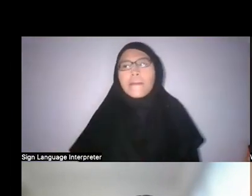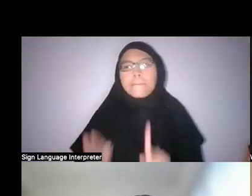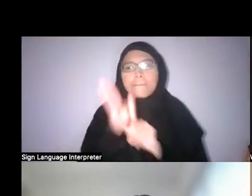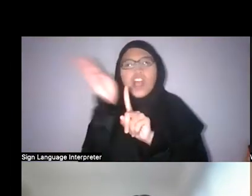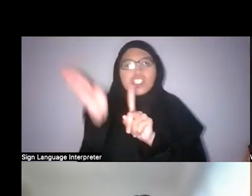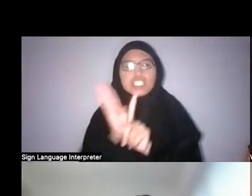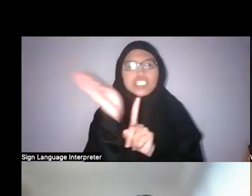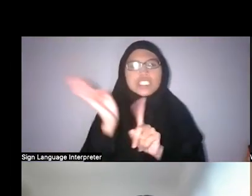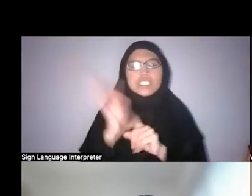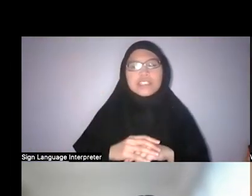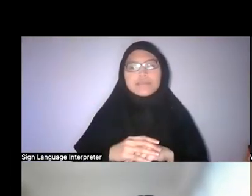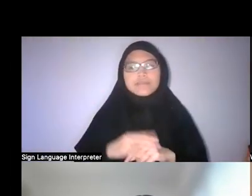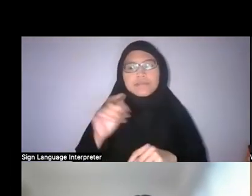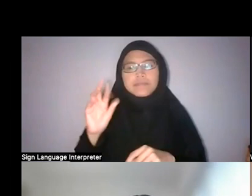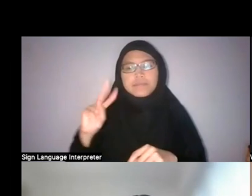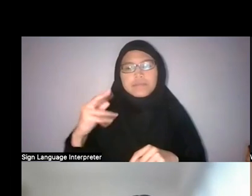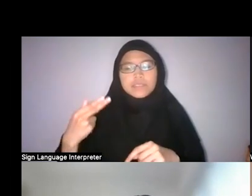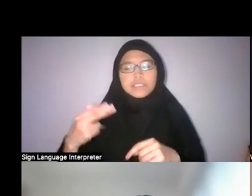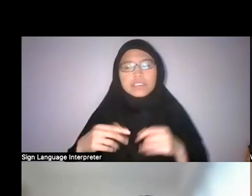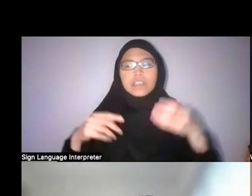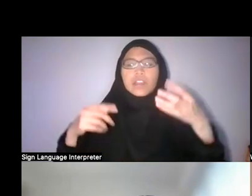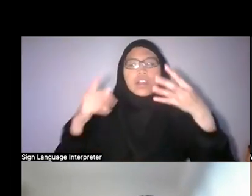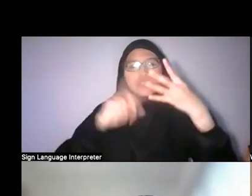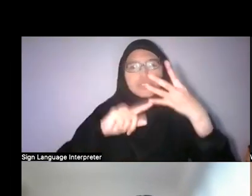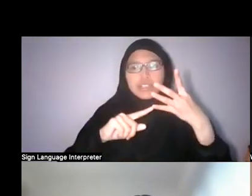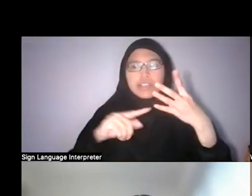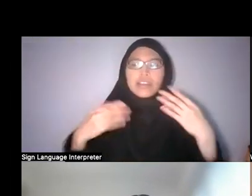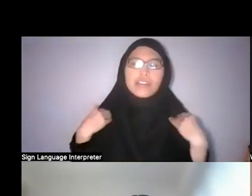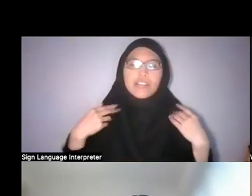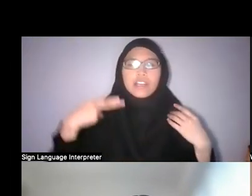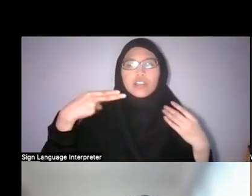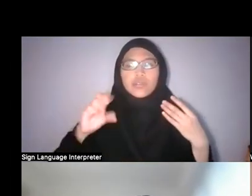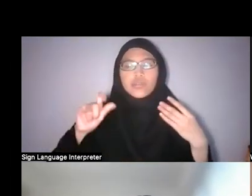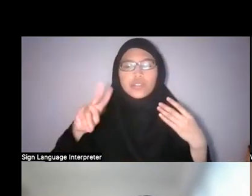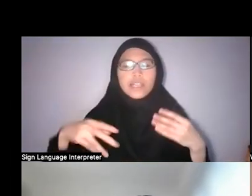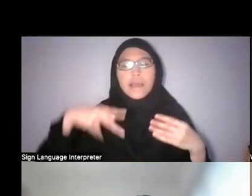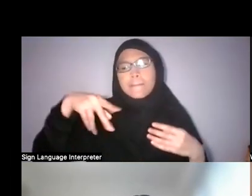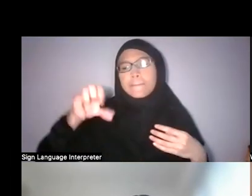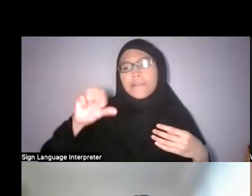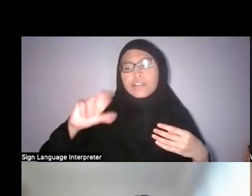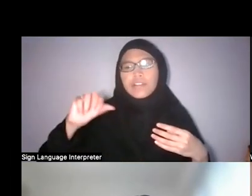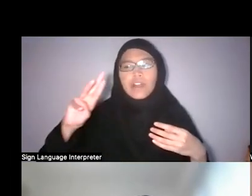And even hutan perawan, or hutan asli.